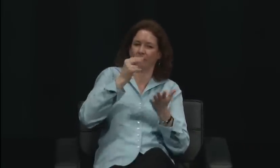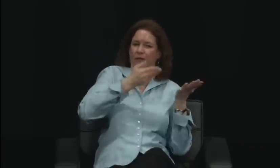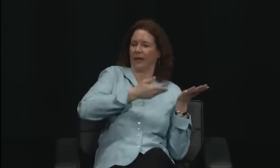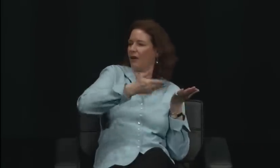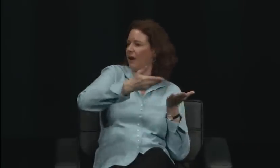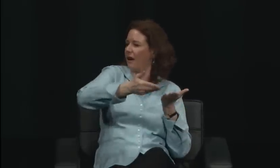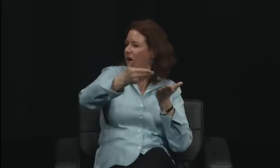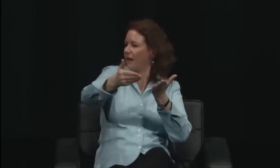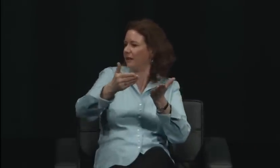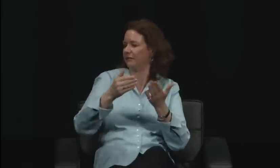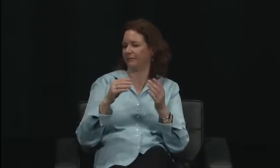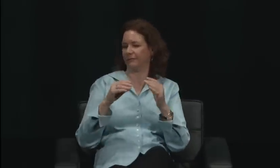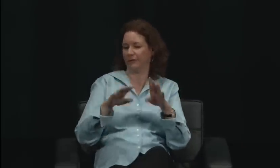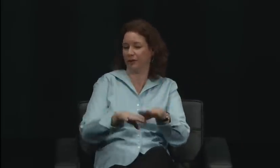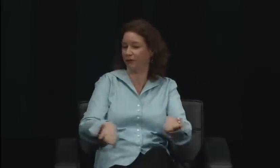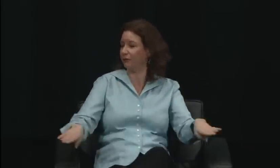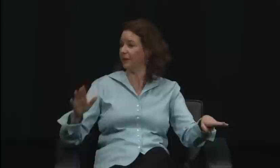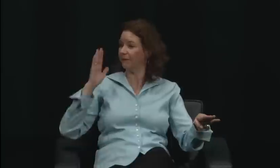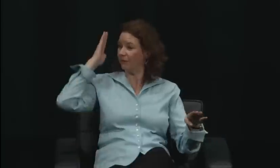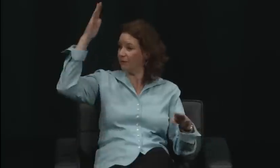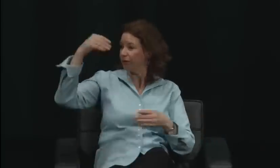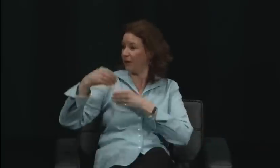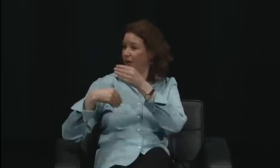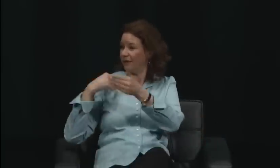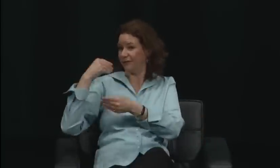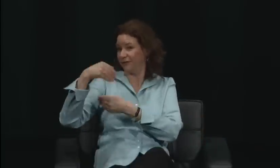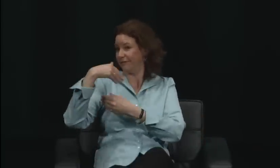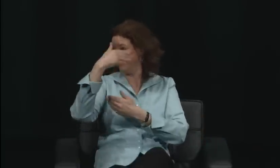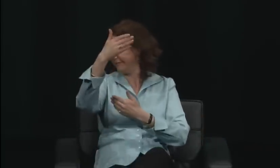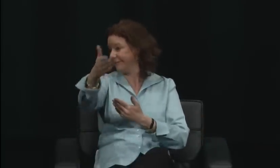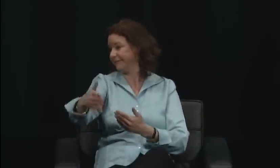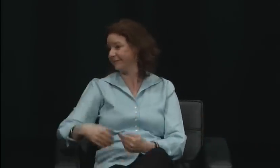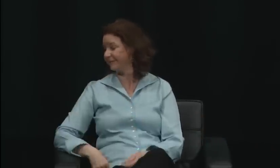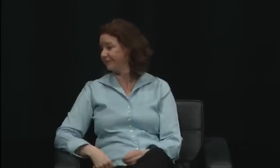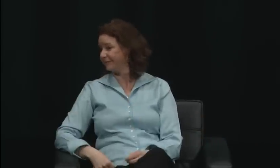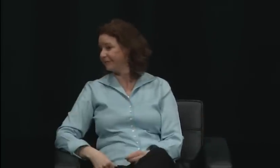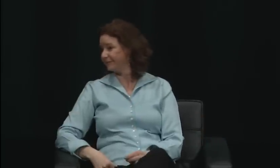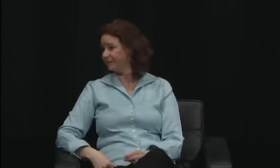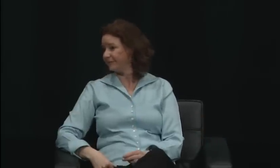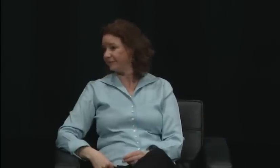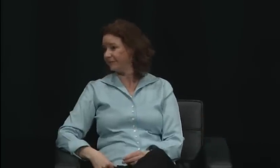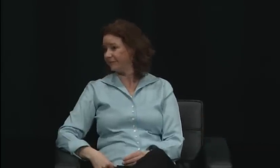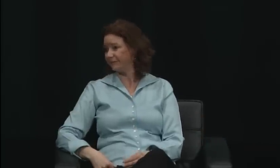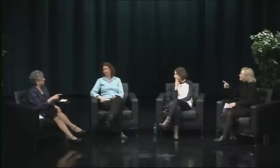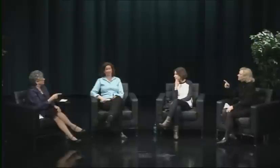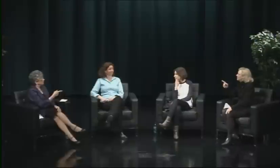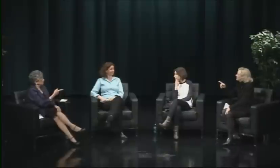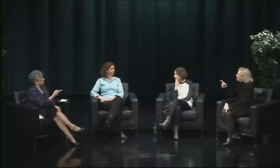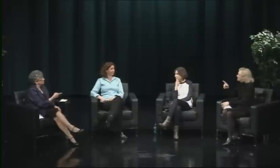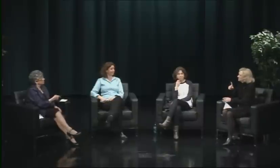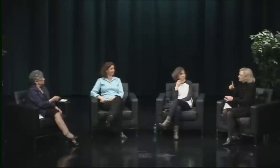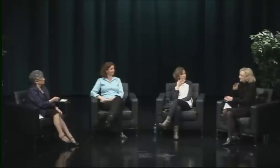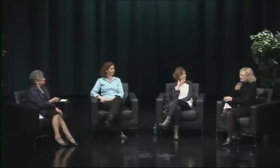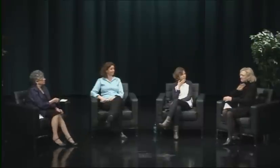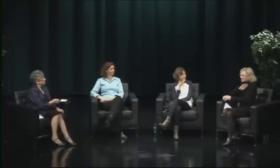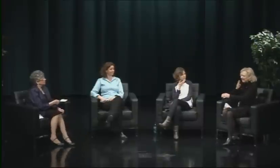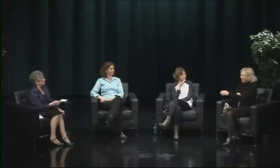He was actually born in the year that E.M.G. retired from Gallaudet.